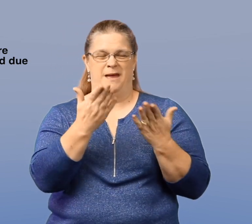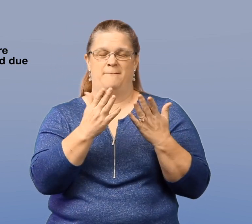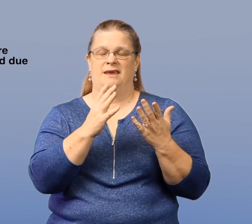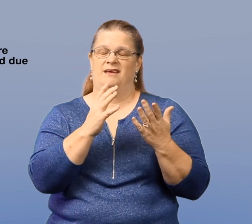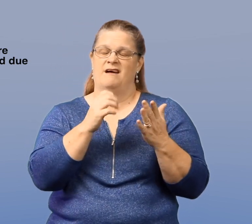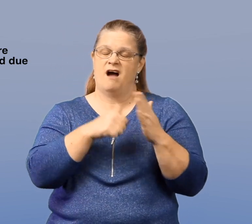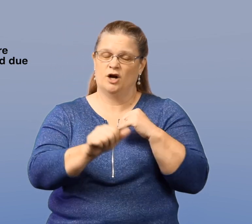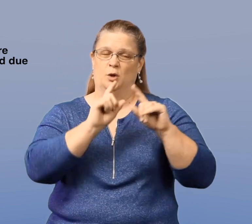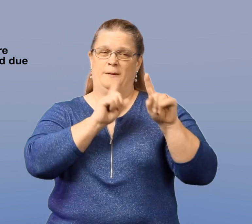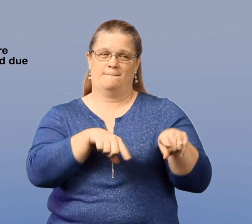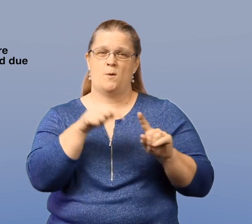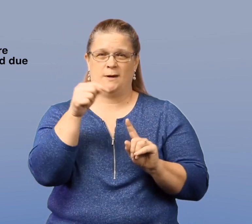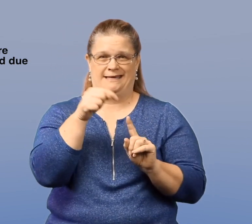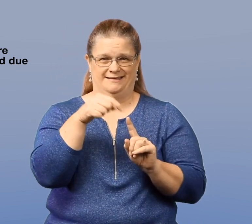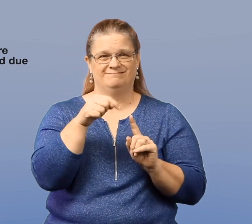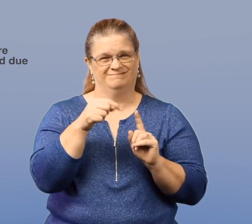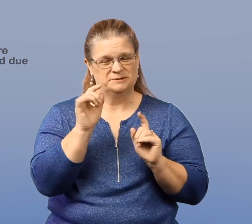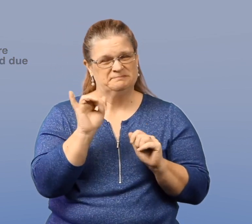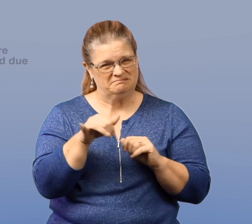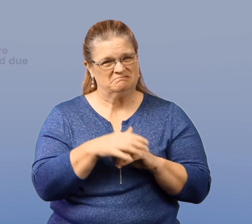and so there's a great chance of under-reporting.